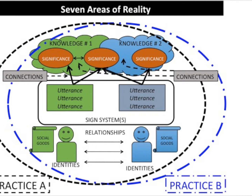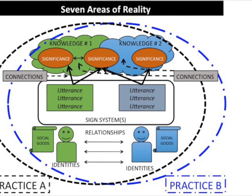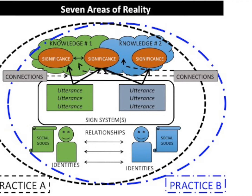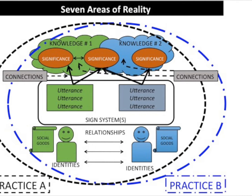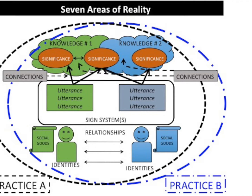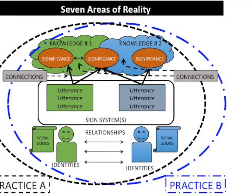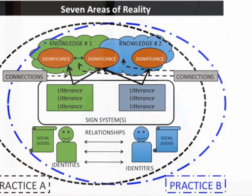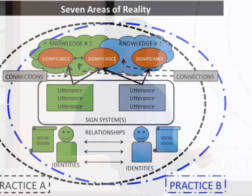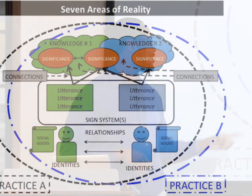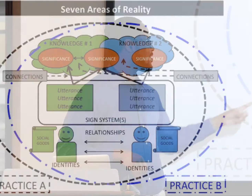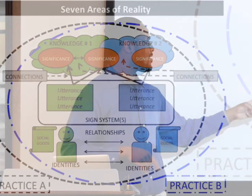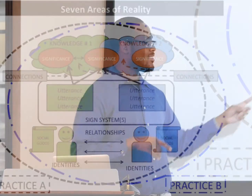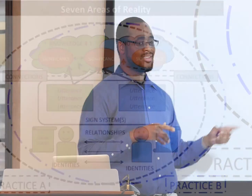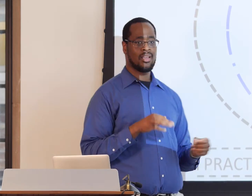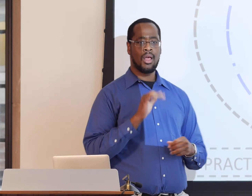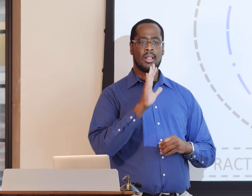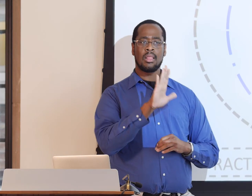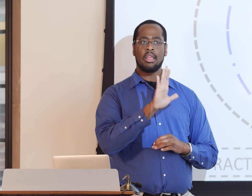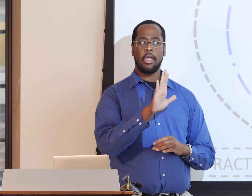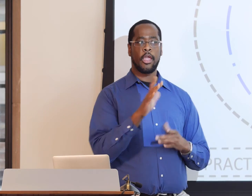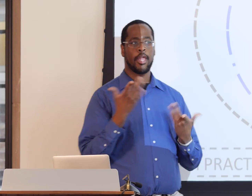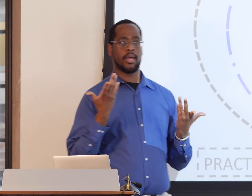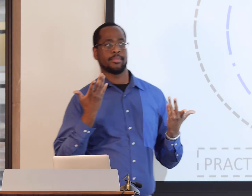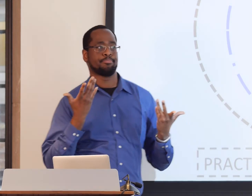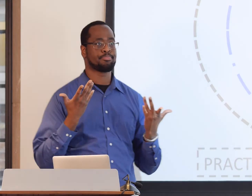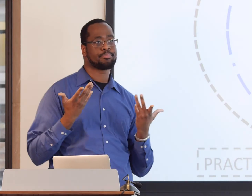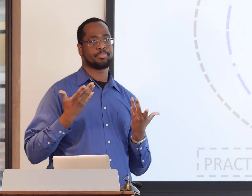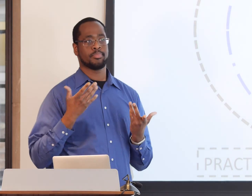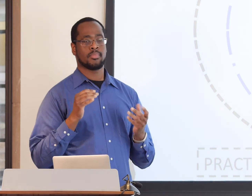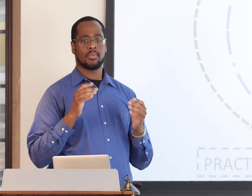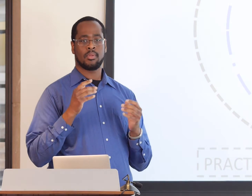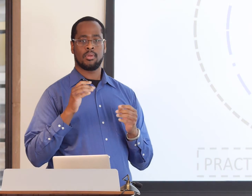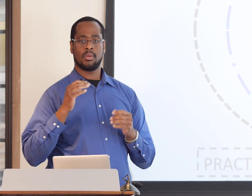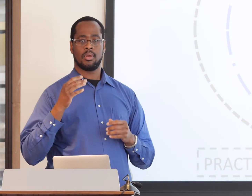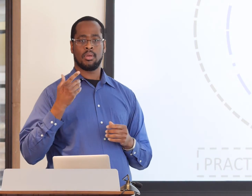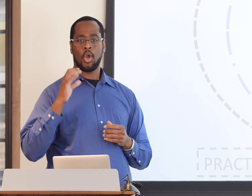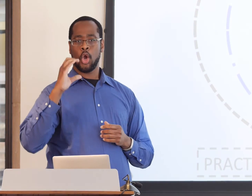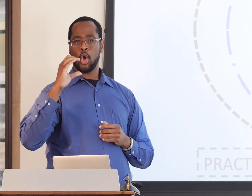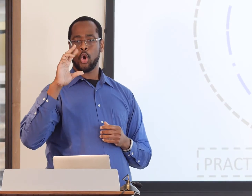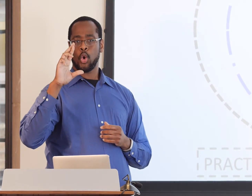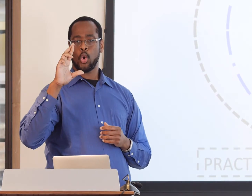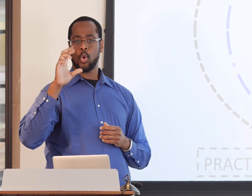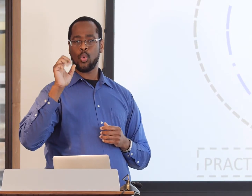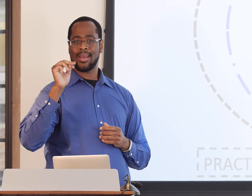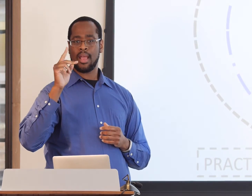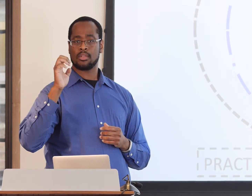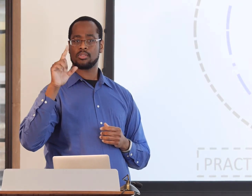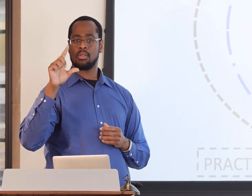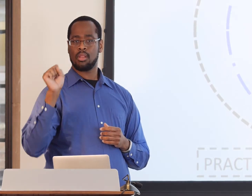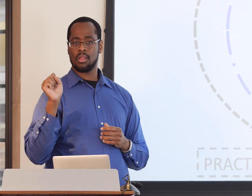So we focus on identities, how we can connect with each other. We also take into consideration